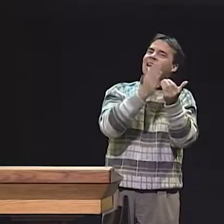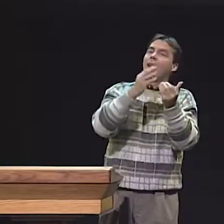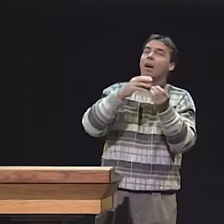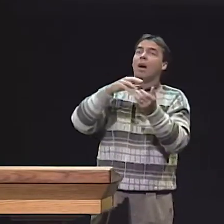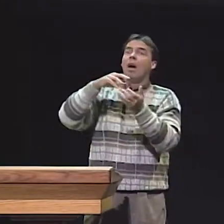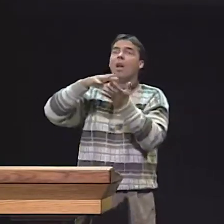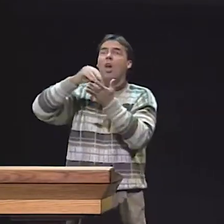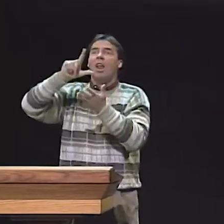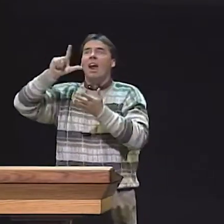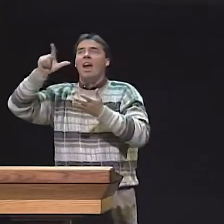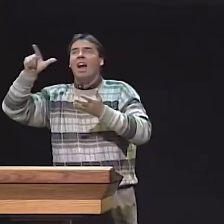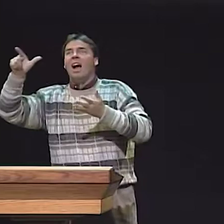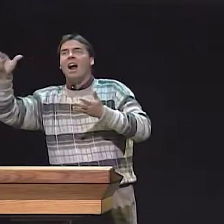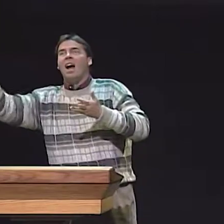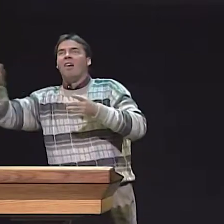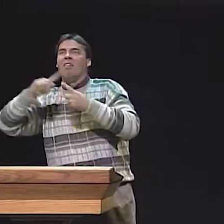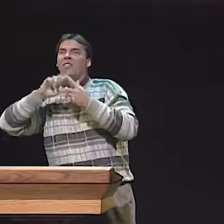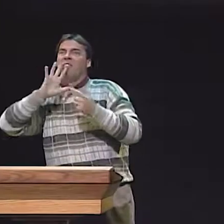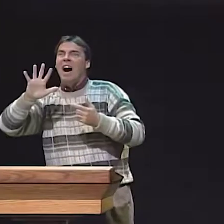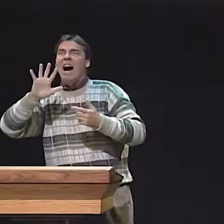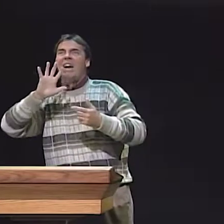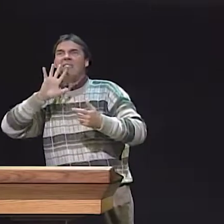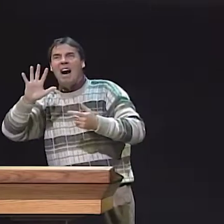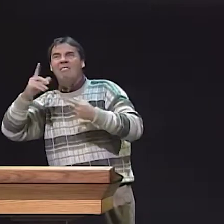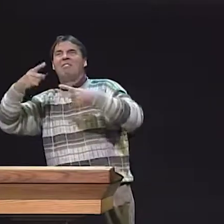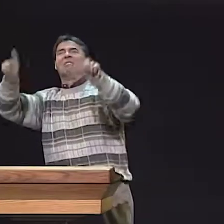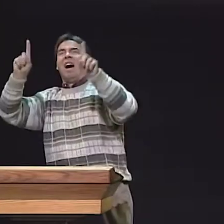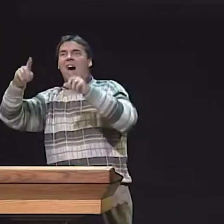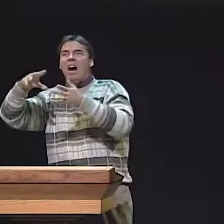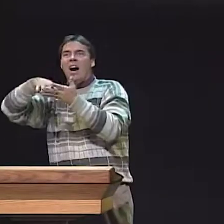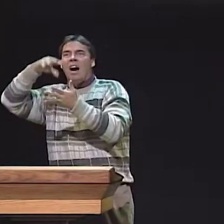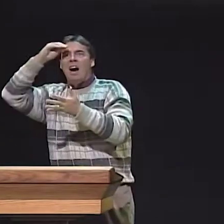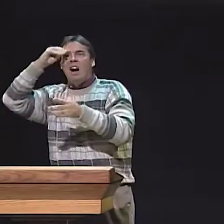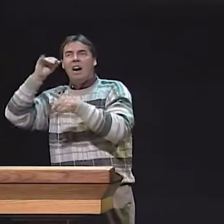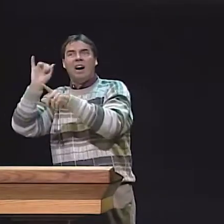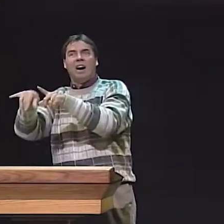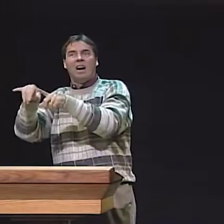THE ORDER THAT WE ARRANGED THIS WAS IN THE ORDER THAT LITTLE--